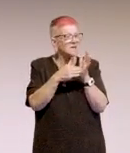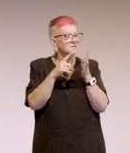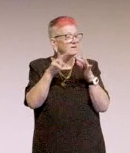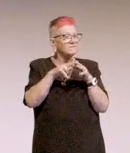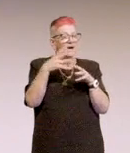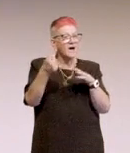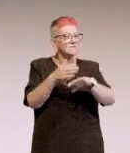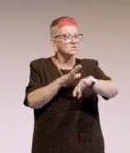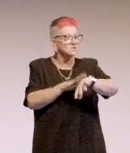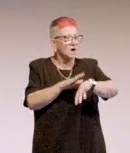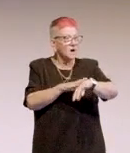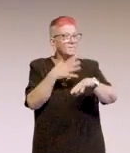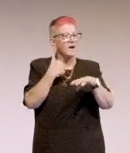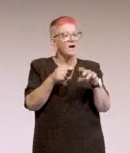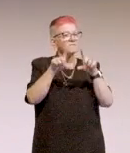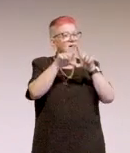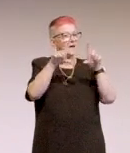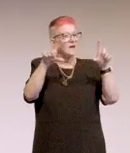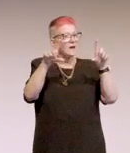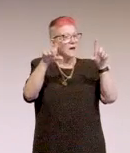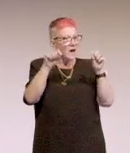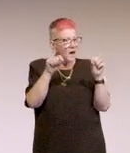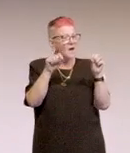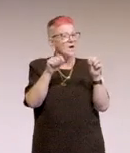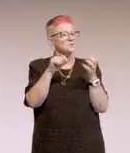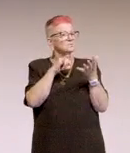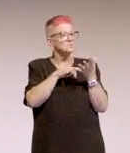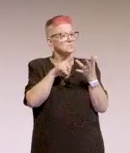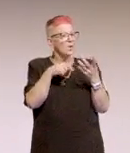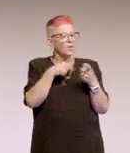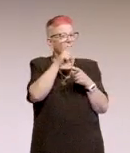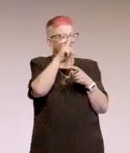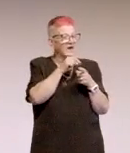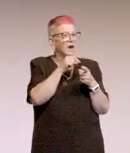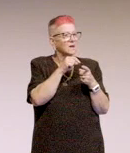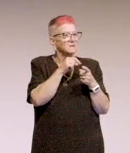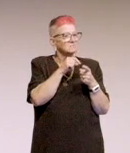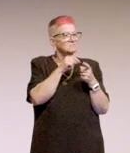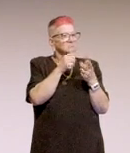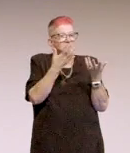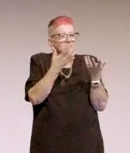I've created some cards that, yeah, we just, I just ask them randomly.